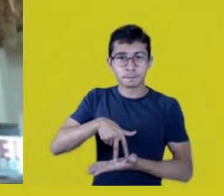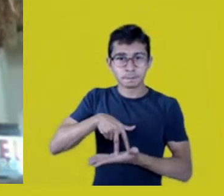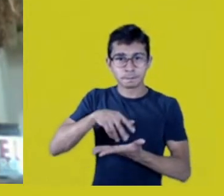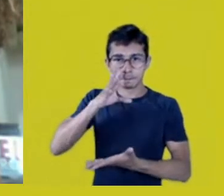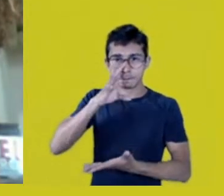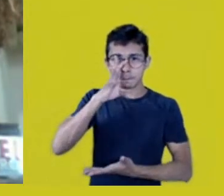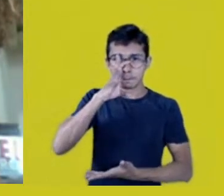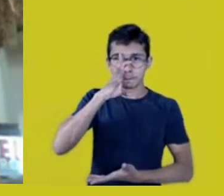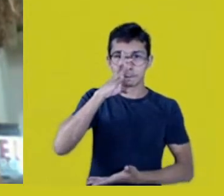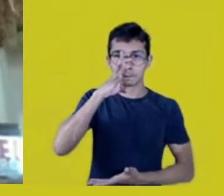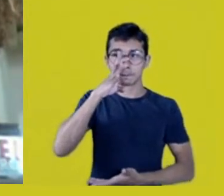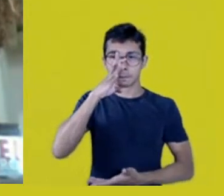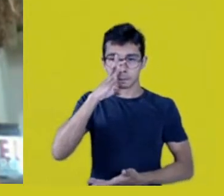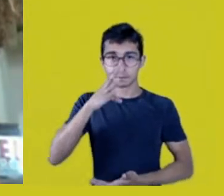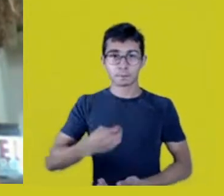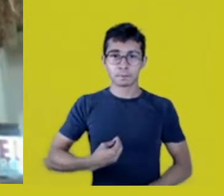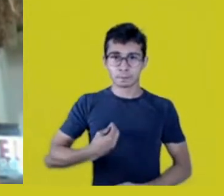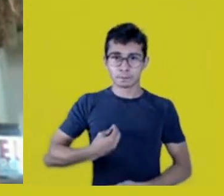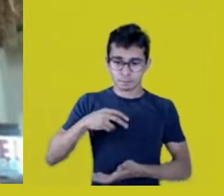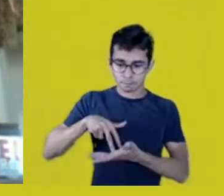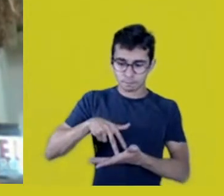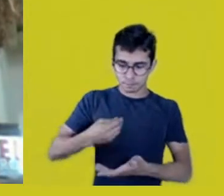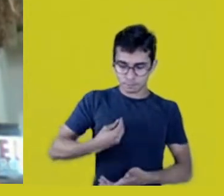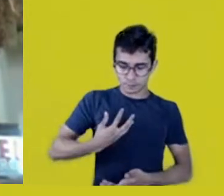the life they’re taking away from us.